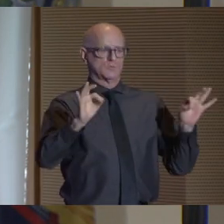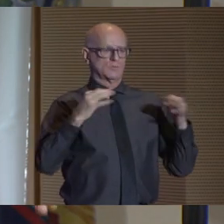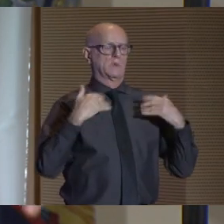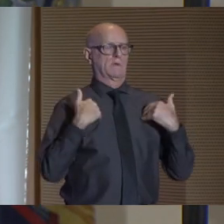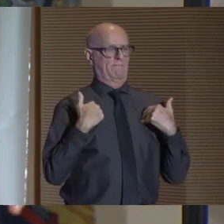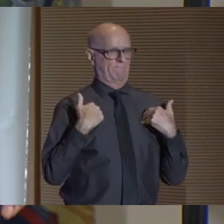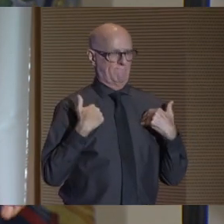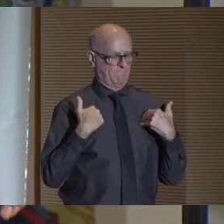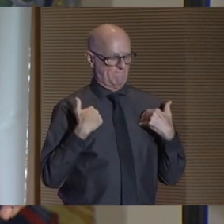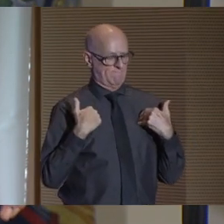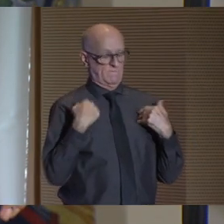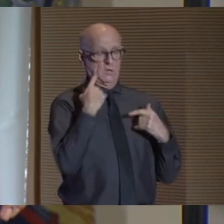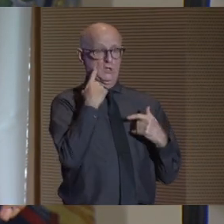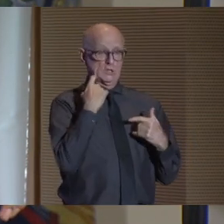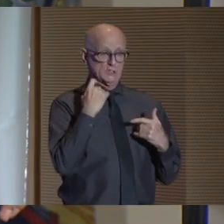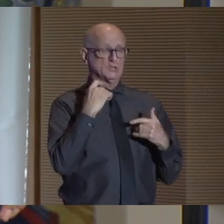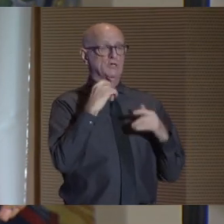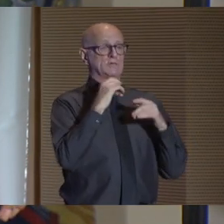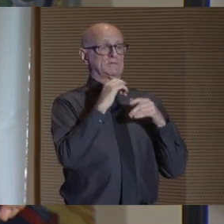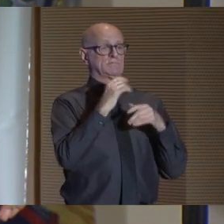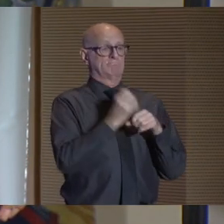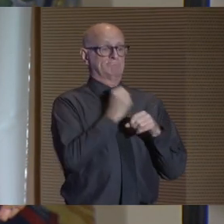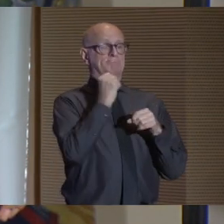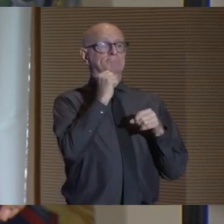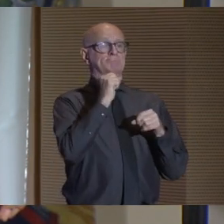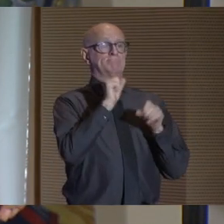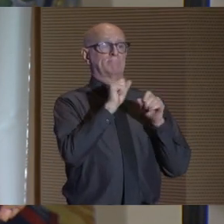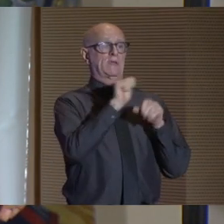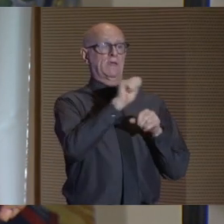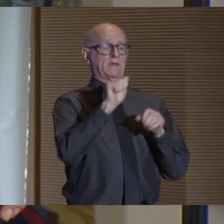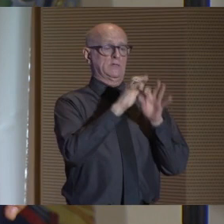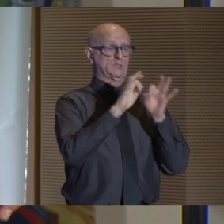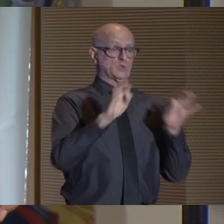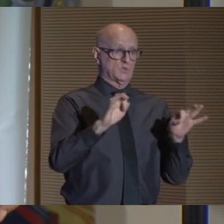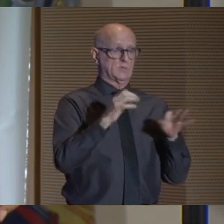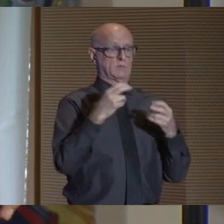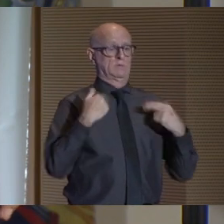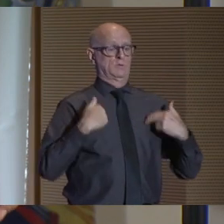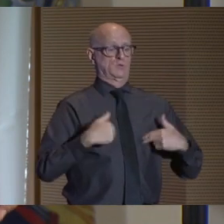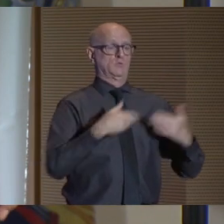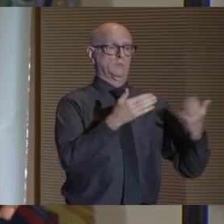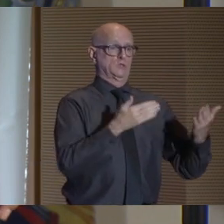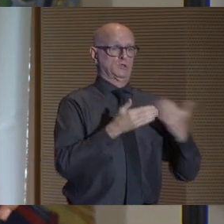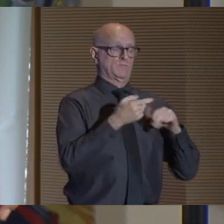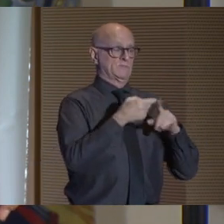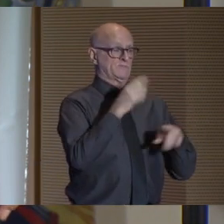She just earned an associate degree in human services from BMCC this past spring,